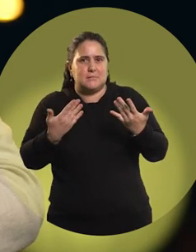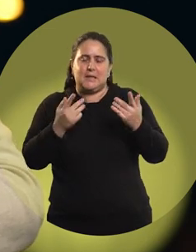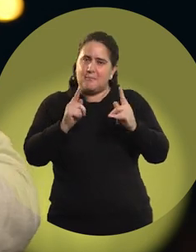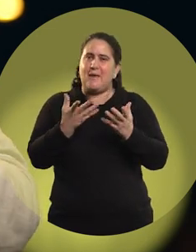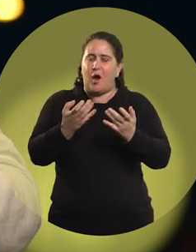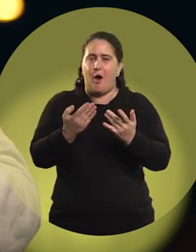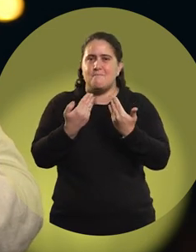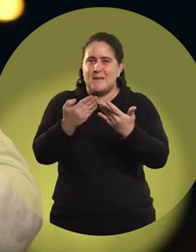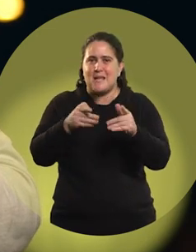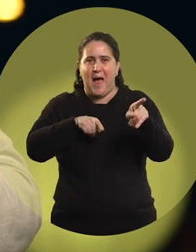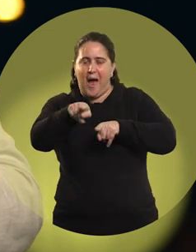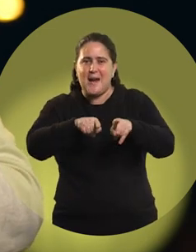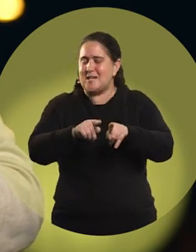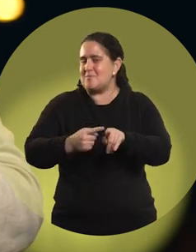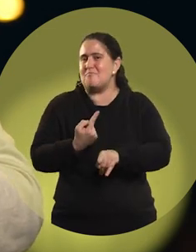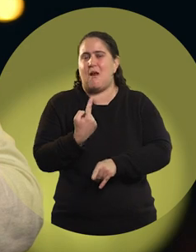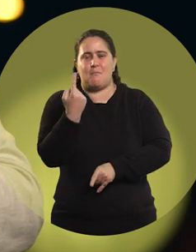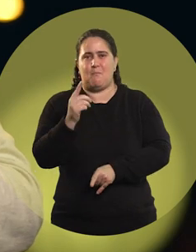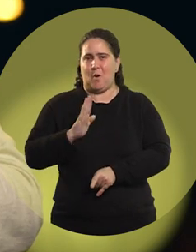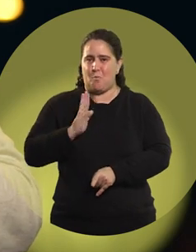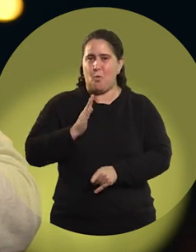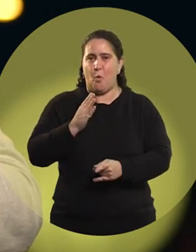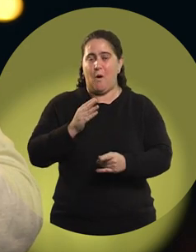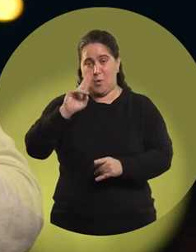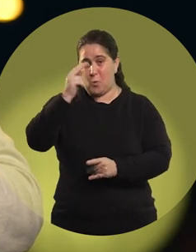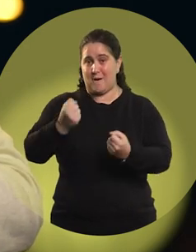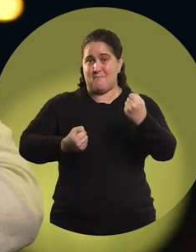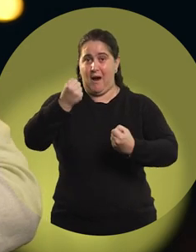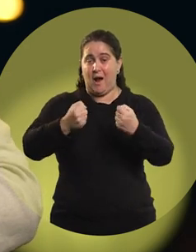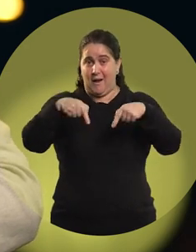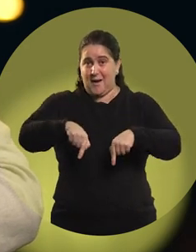want to start running and become the first Uruguayan woman to be a rally driver in Uruguay.